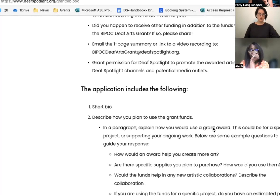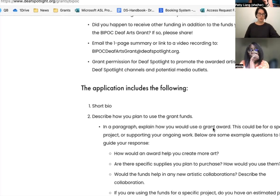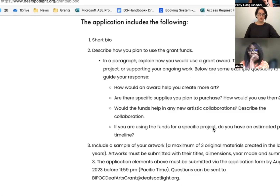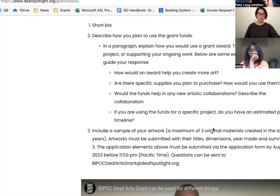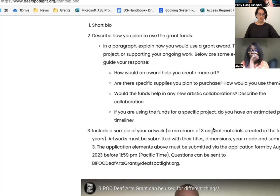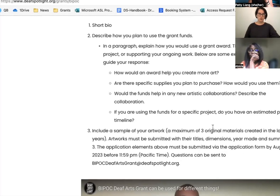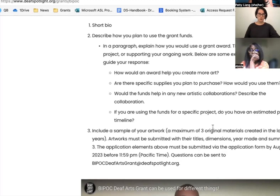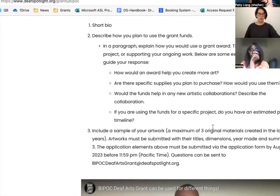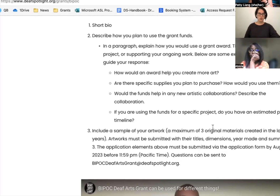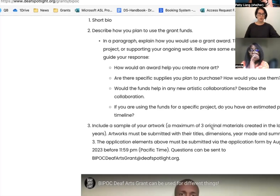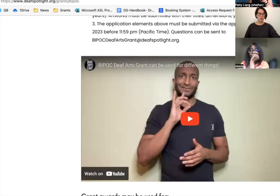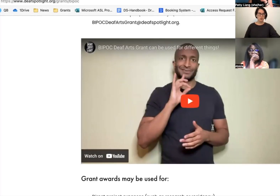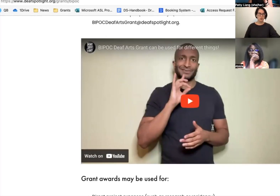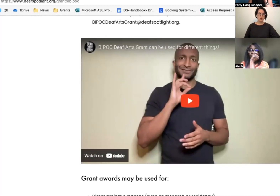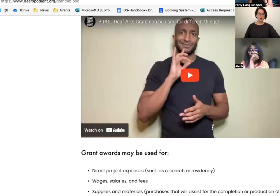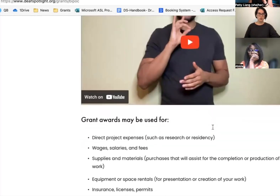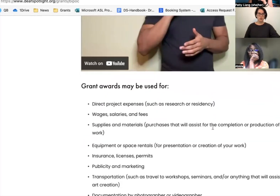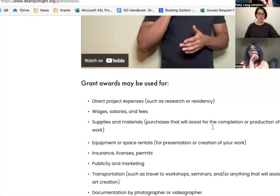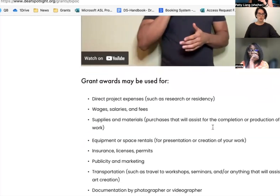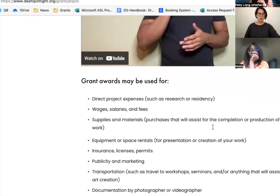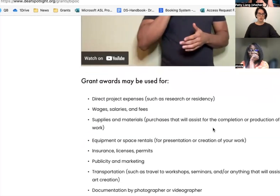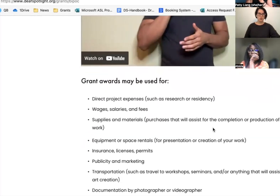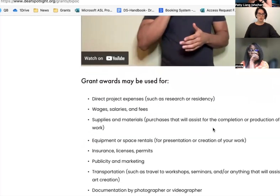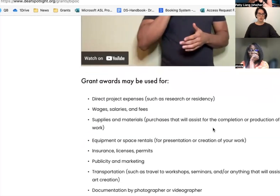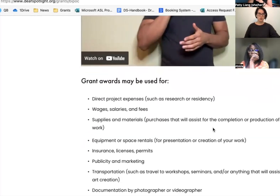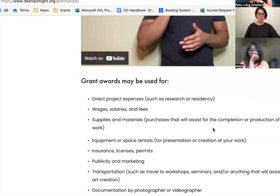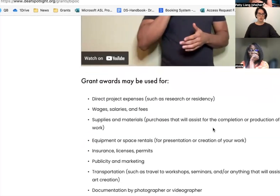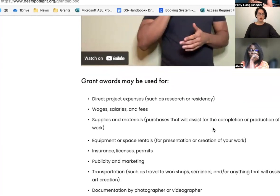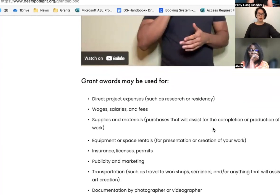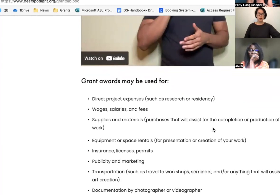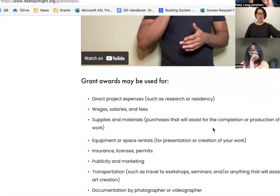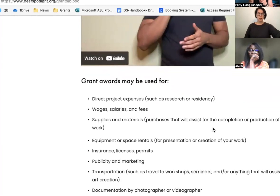or you work with us as a contractor, you are not allowed to submit an application.